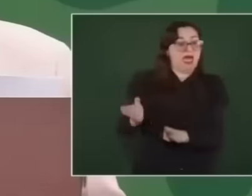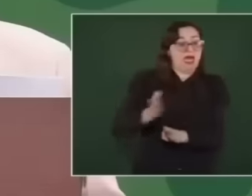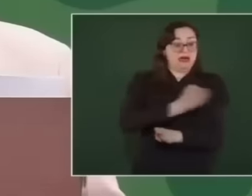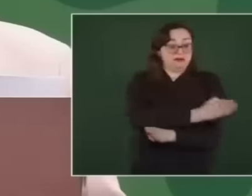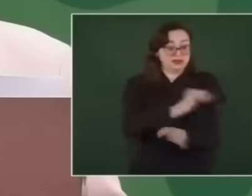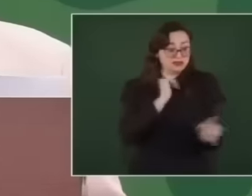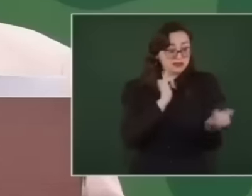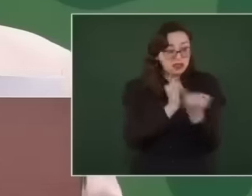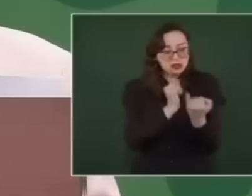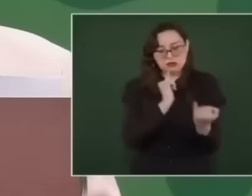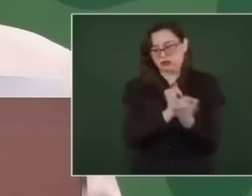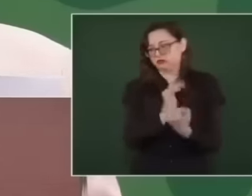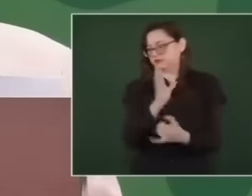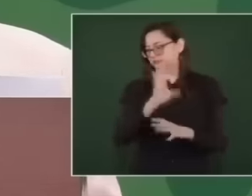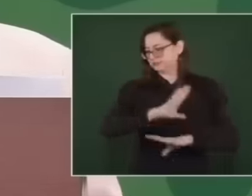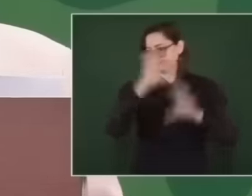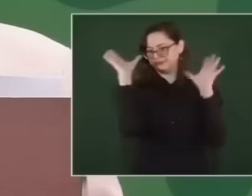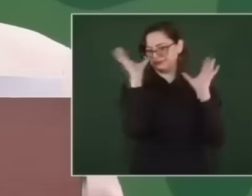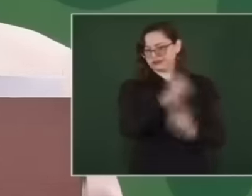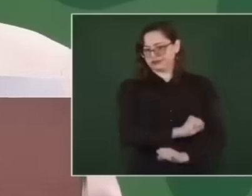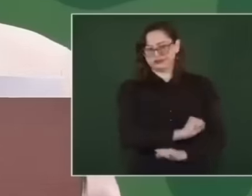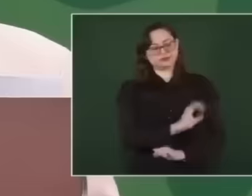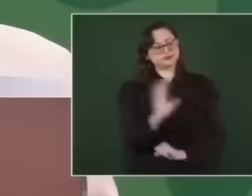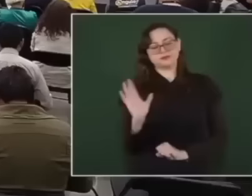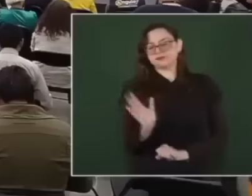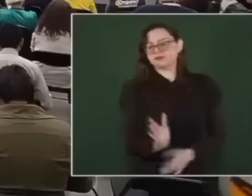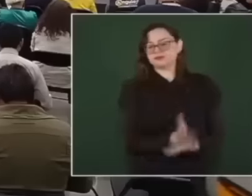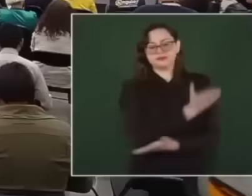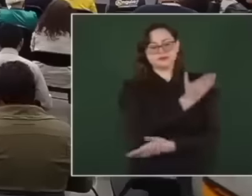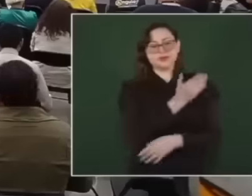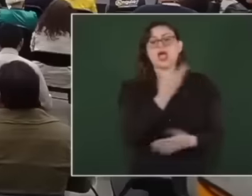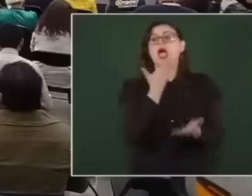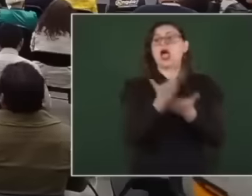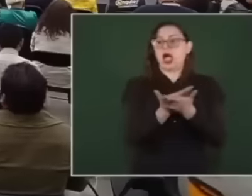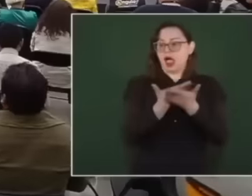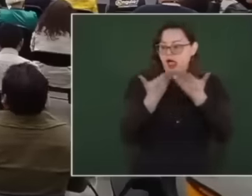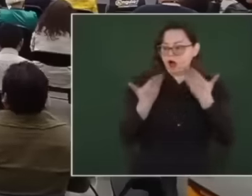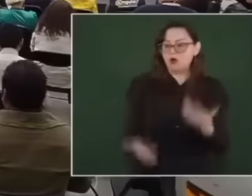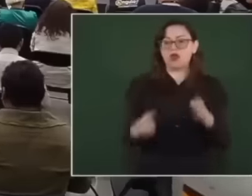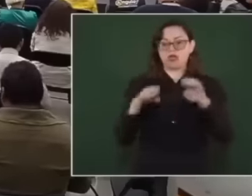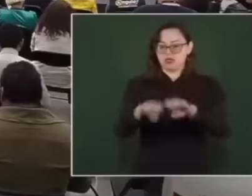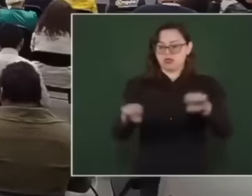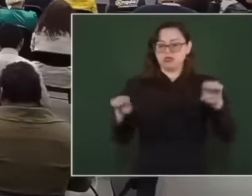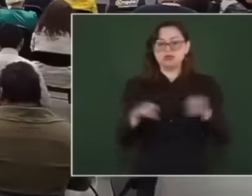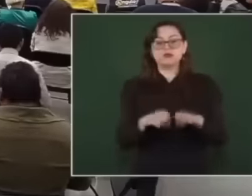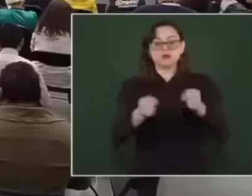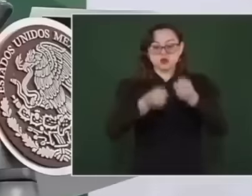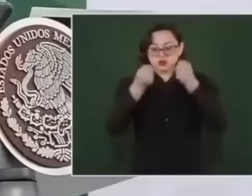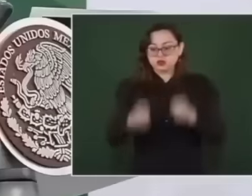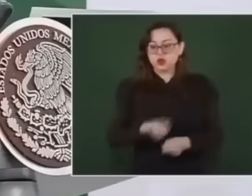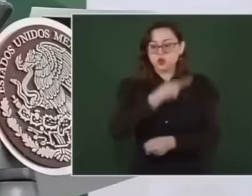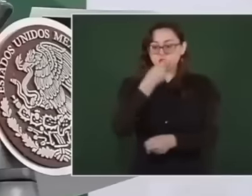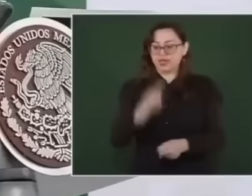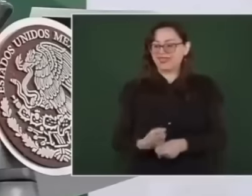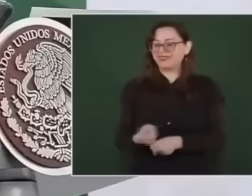back Now headed by the president there is a security cabinet that meets daily